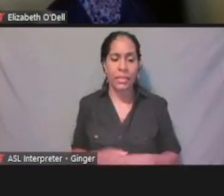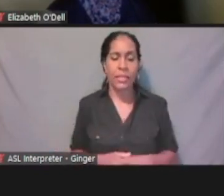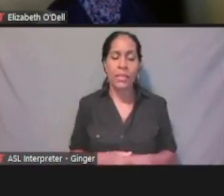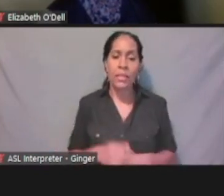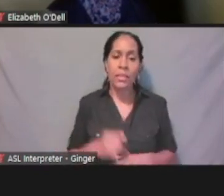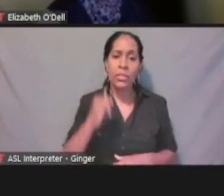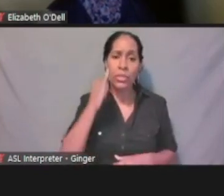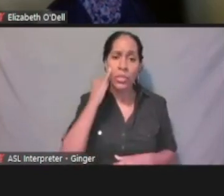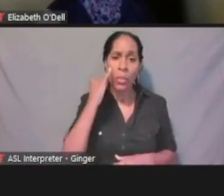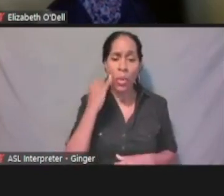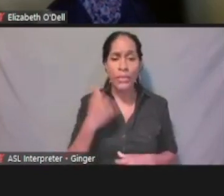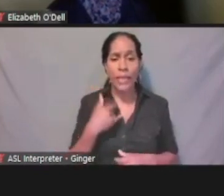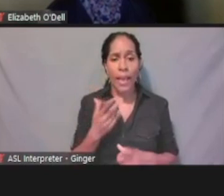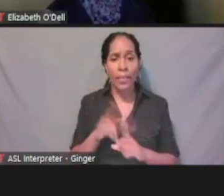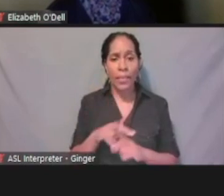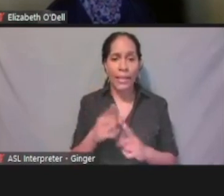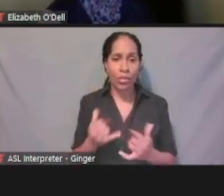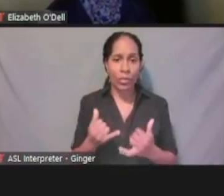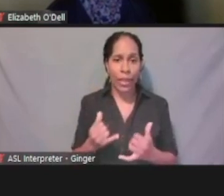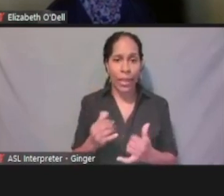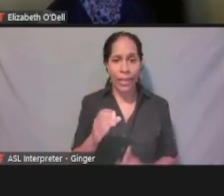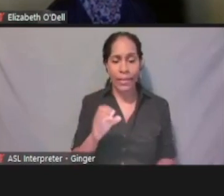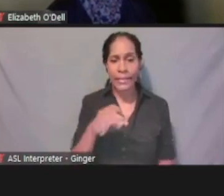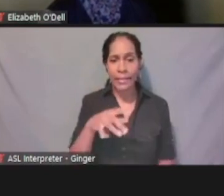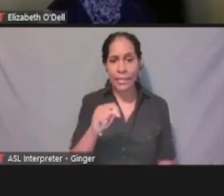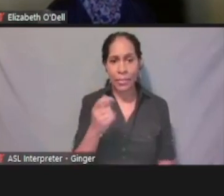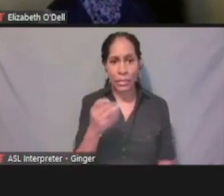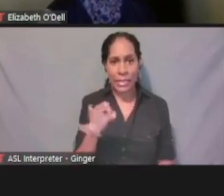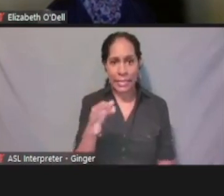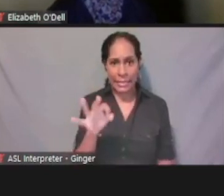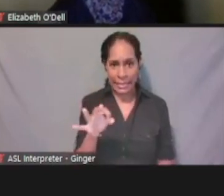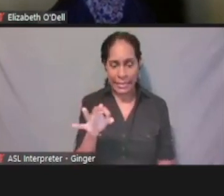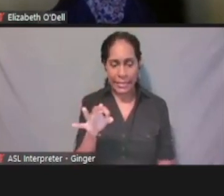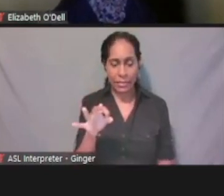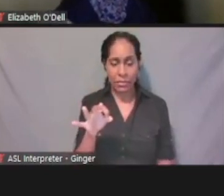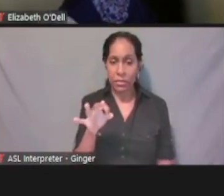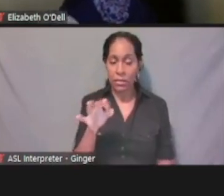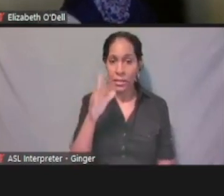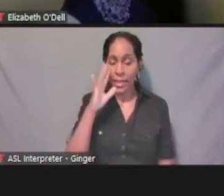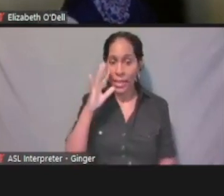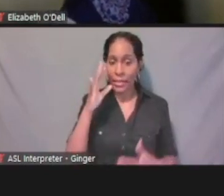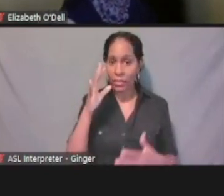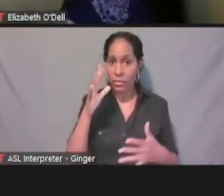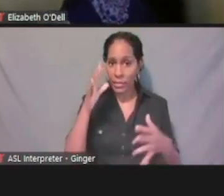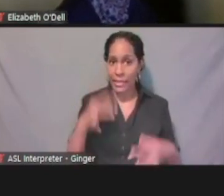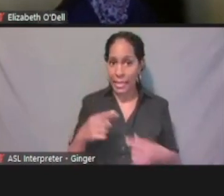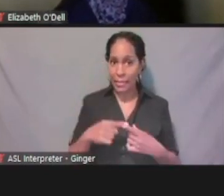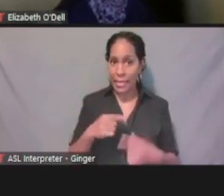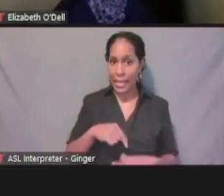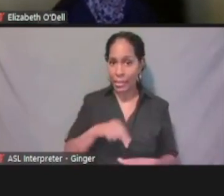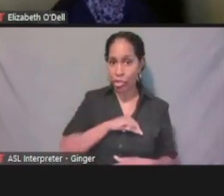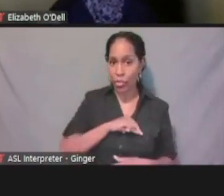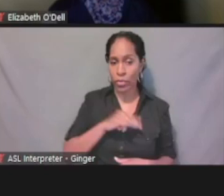on the 19th of September and I'm determined eligible for Medicaid, I'm determined eligible